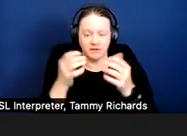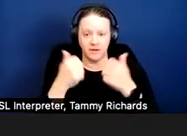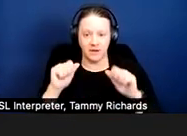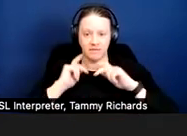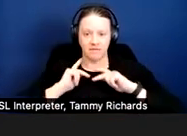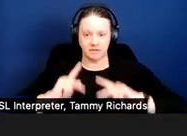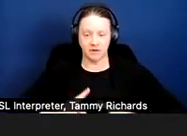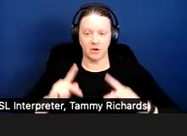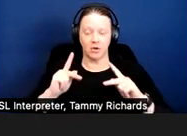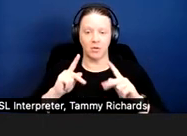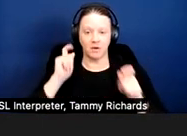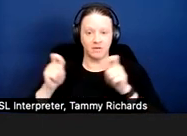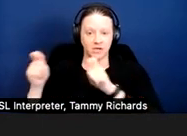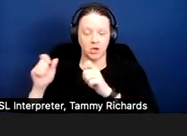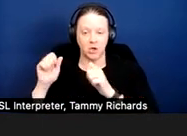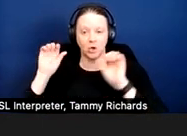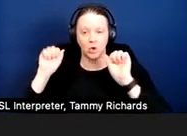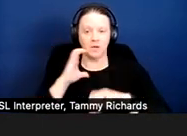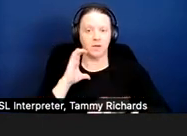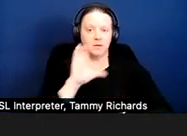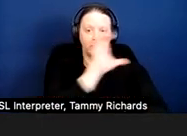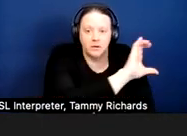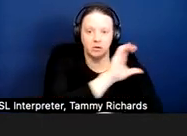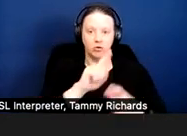be shifted to the housing provider.